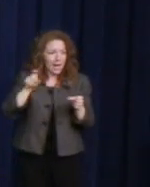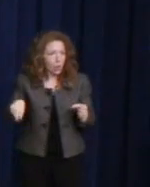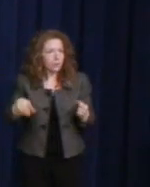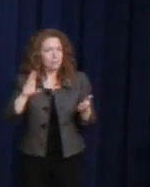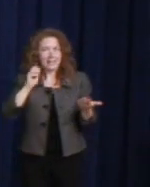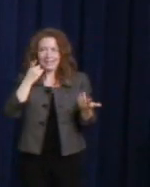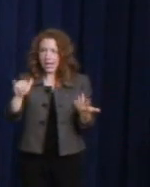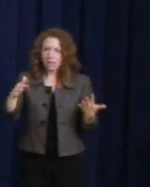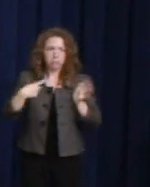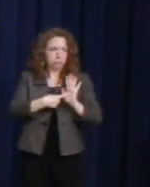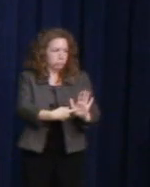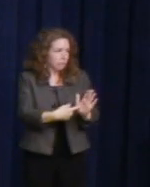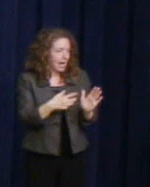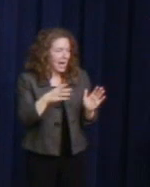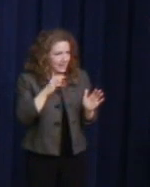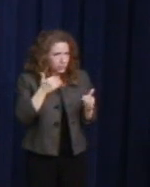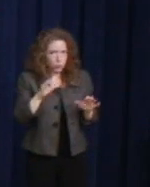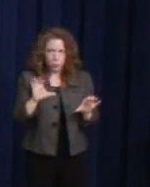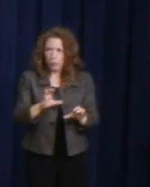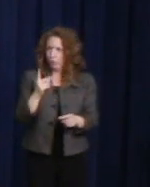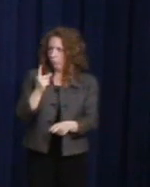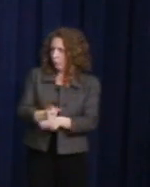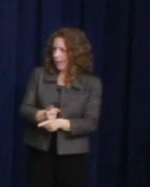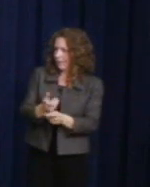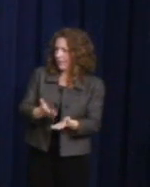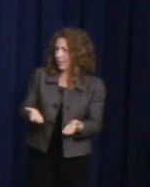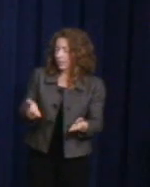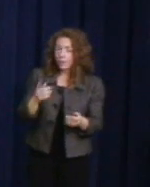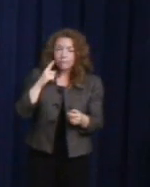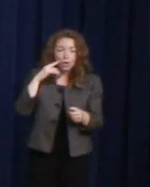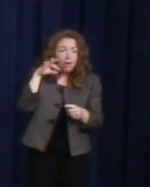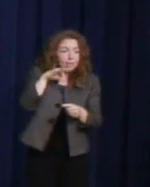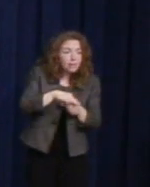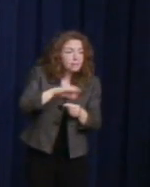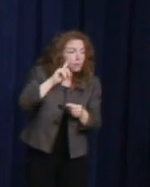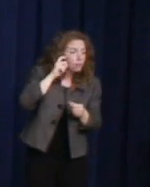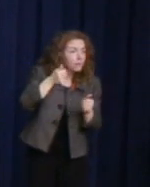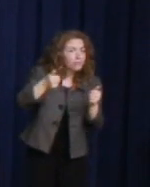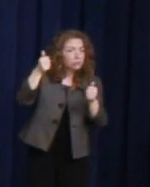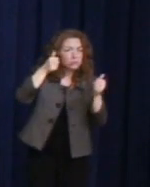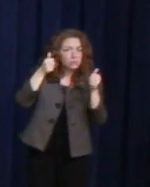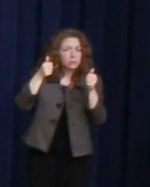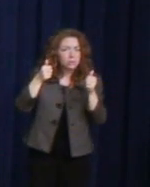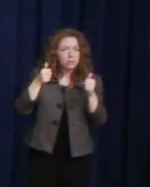For all of the elected officials and government officials, we don't have gay potholes.